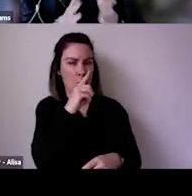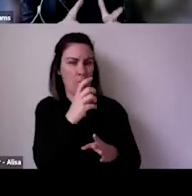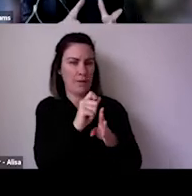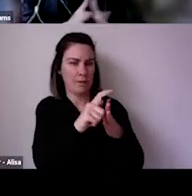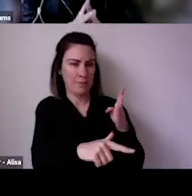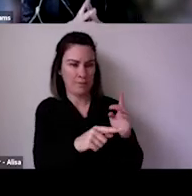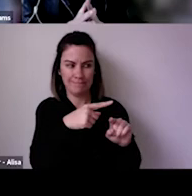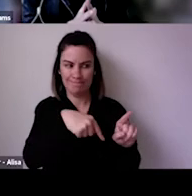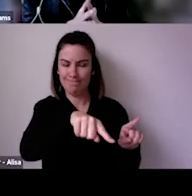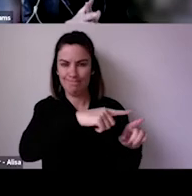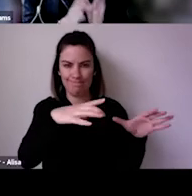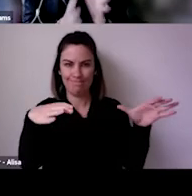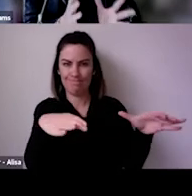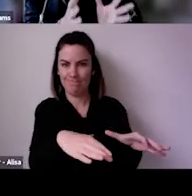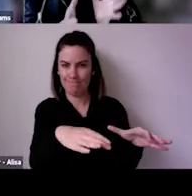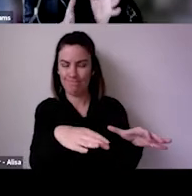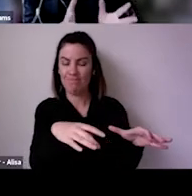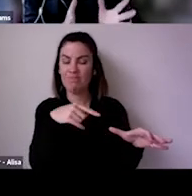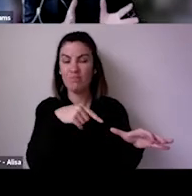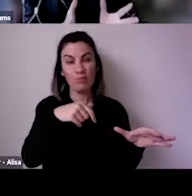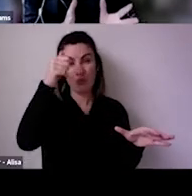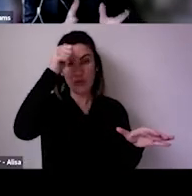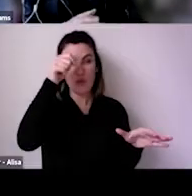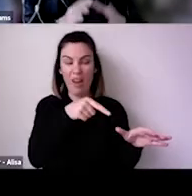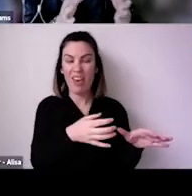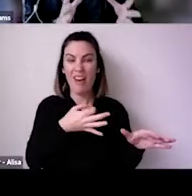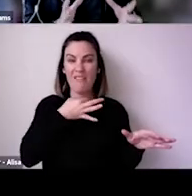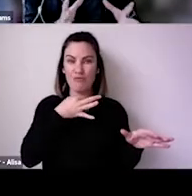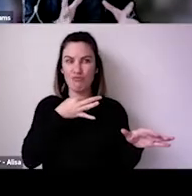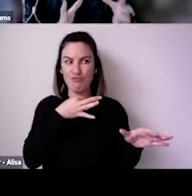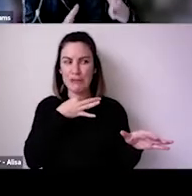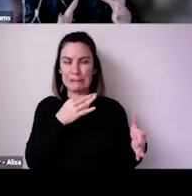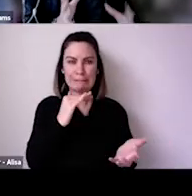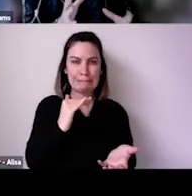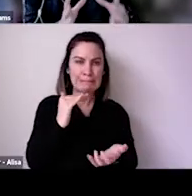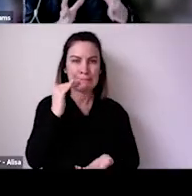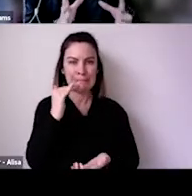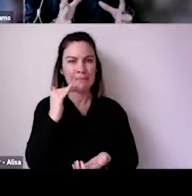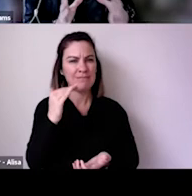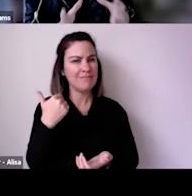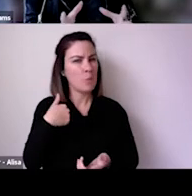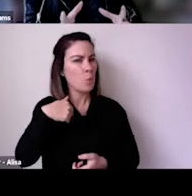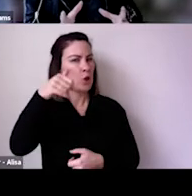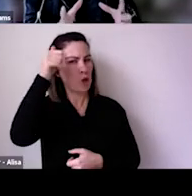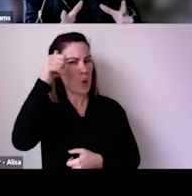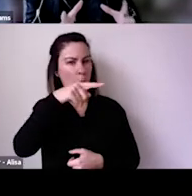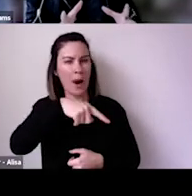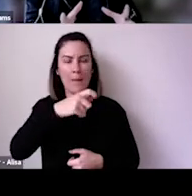Yeah, well, it's been kind of interesting to observe how things have been changing. So in Australia we started opening up late last year and since then we've had a number of fresh lockdowns, cancellations, border closures.